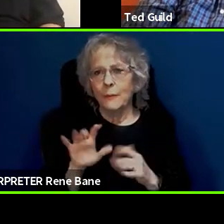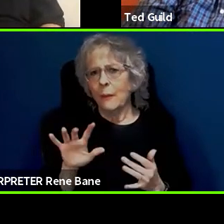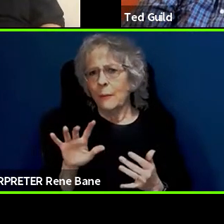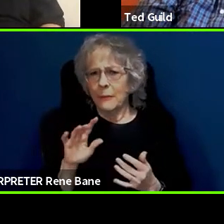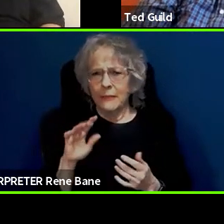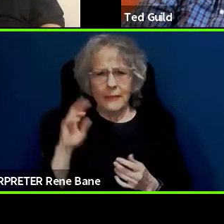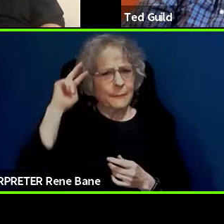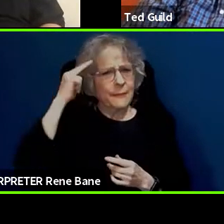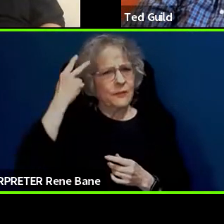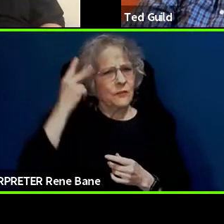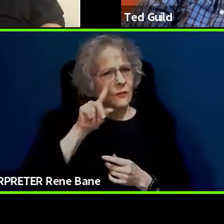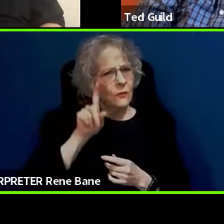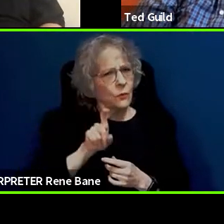But it sounds like you are looking for